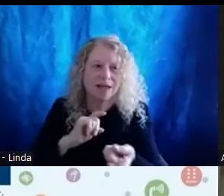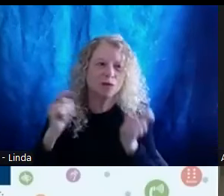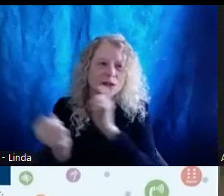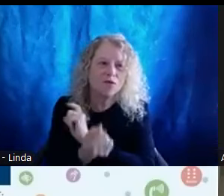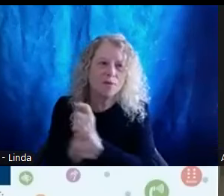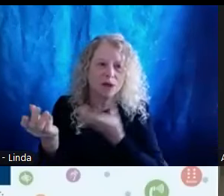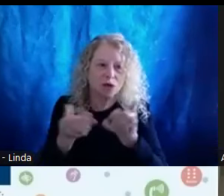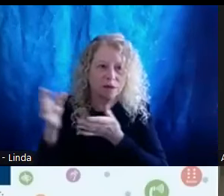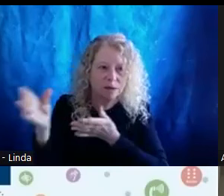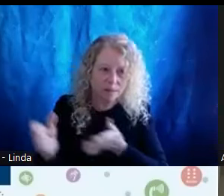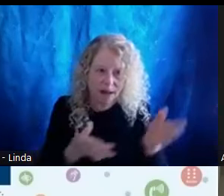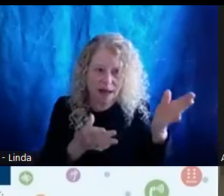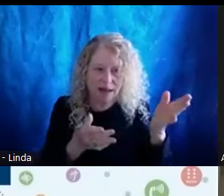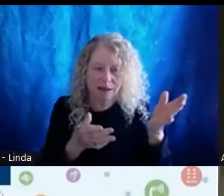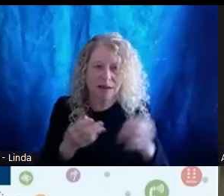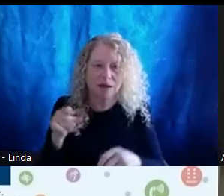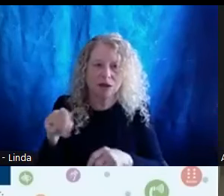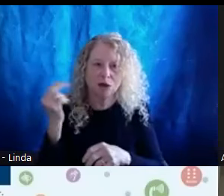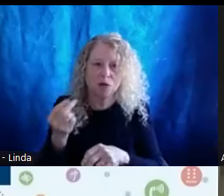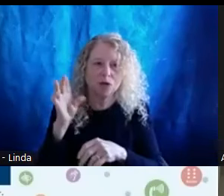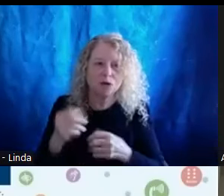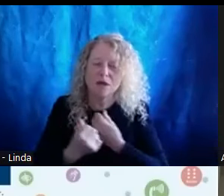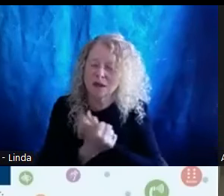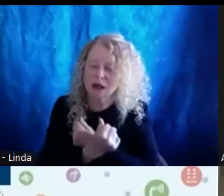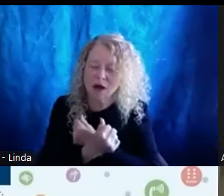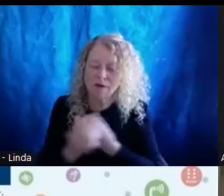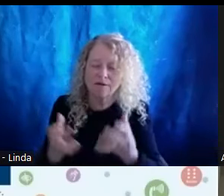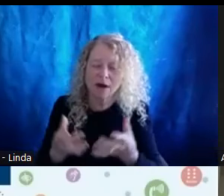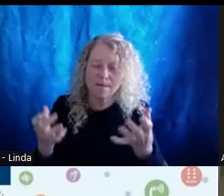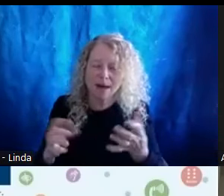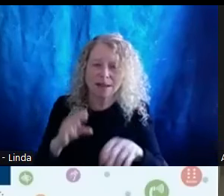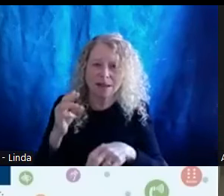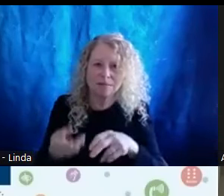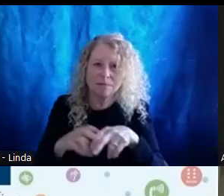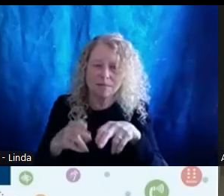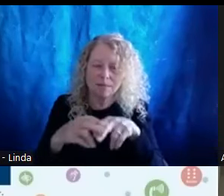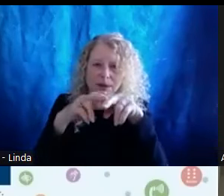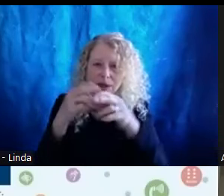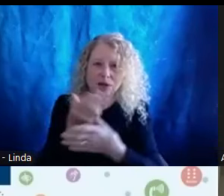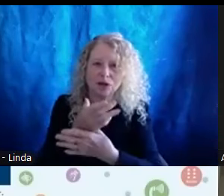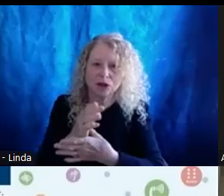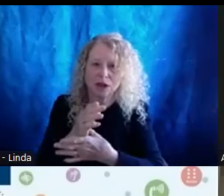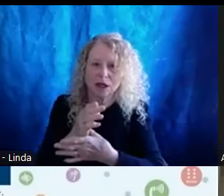she has used her love of capacity building to share this knowledge with various audiences, focusing on person centered